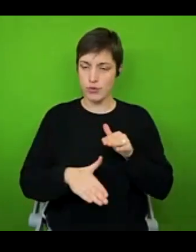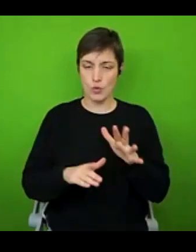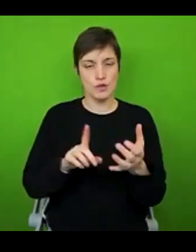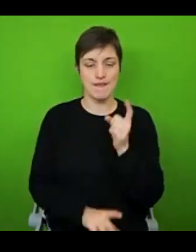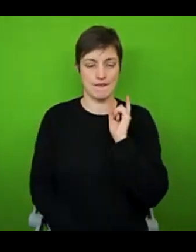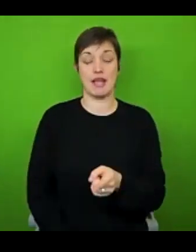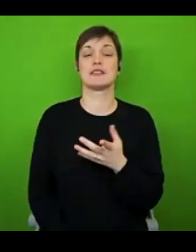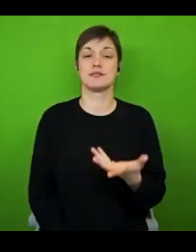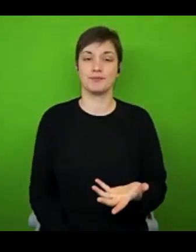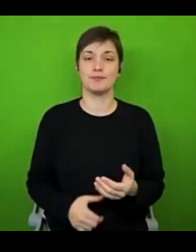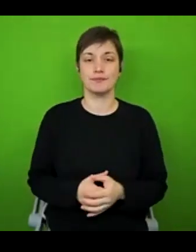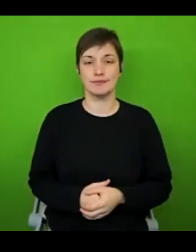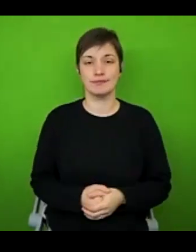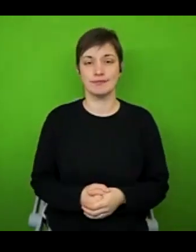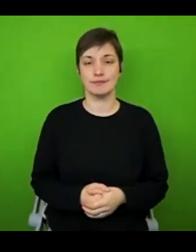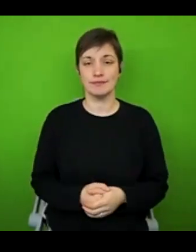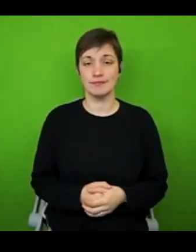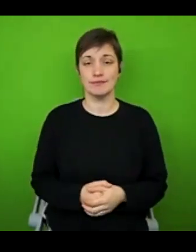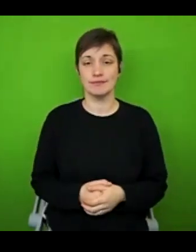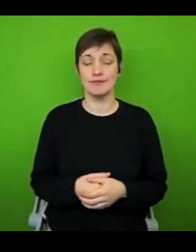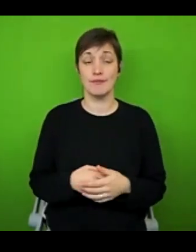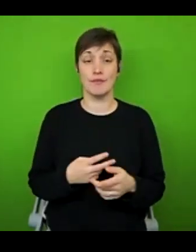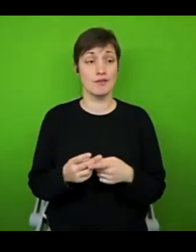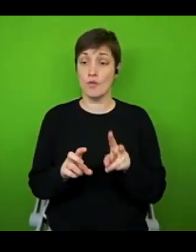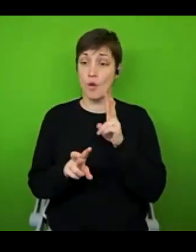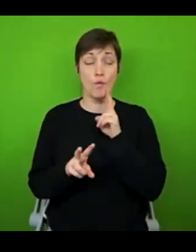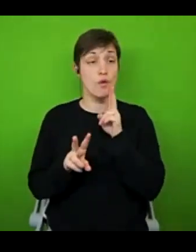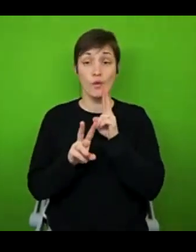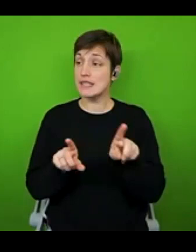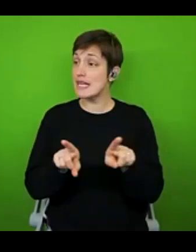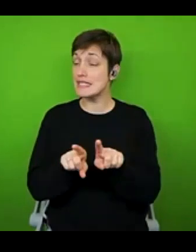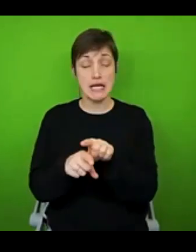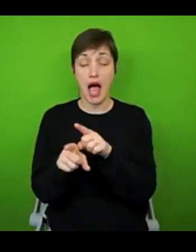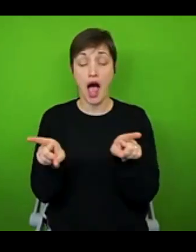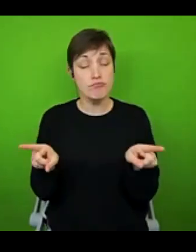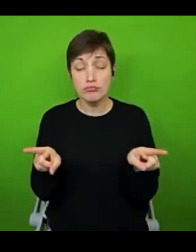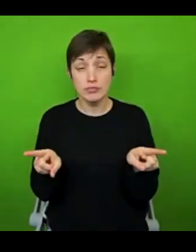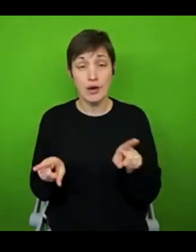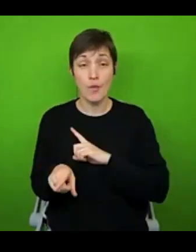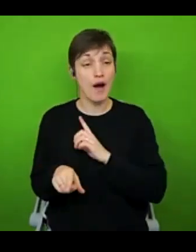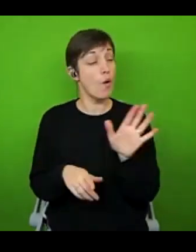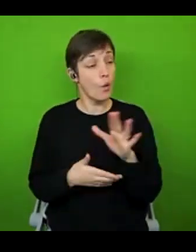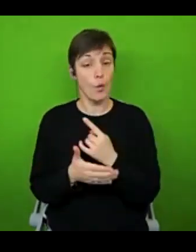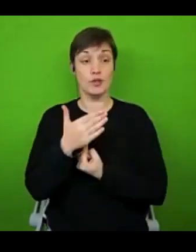And like I said, it's definitely not going to look the same for everybody. Because we're all unique individuals, we're all dealing with different challenges,